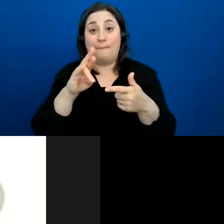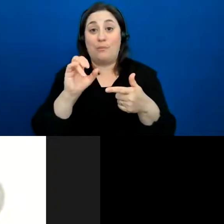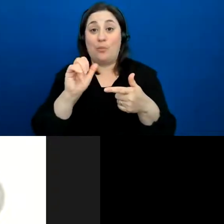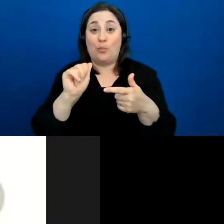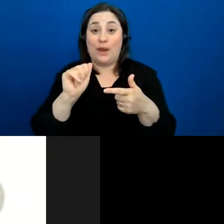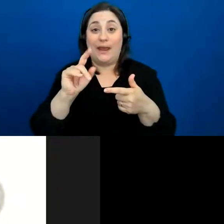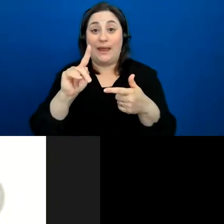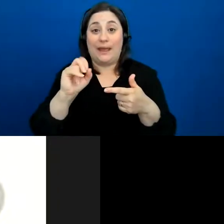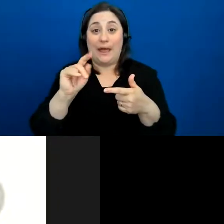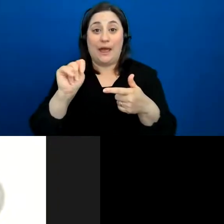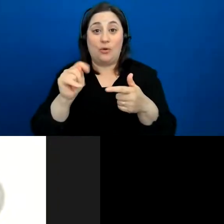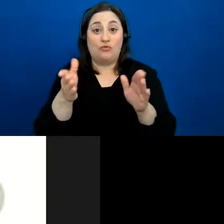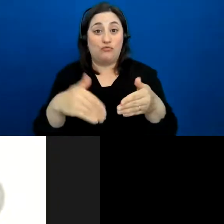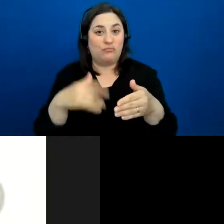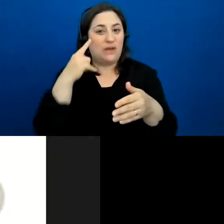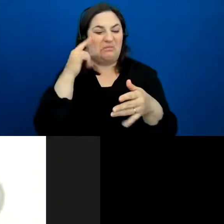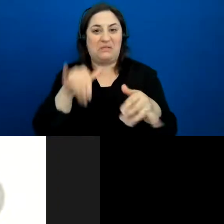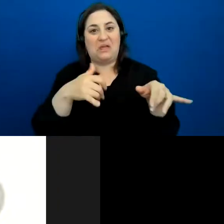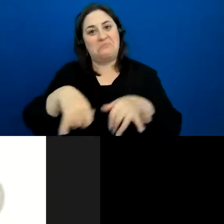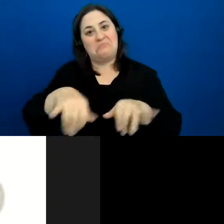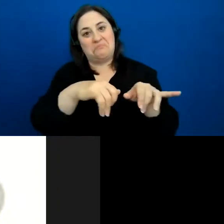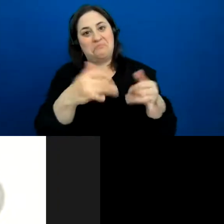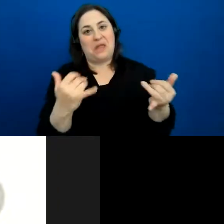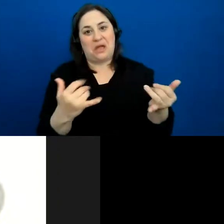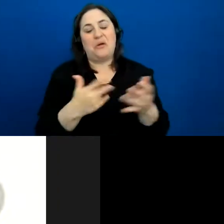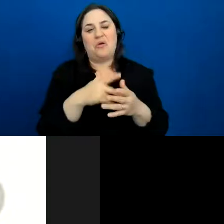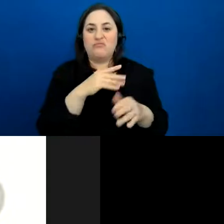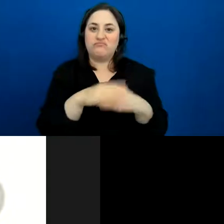are just kind of the norm now. It's something that I think everybody kind of should use.